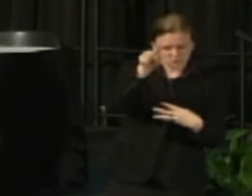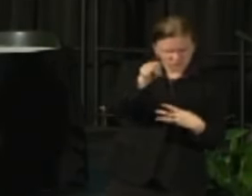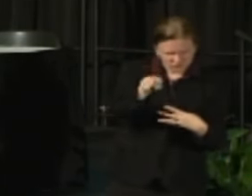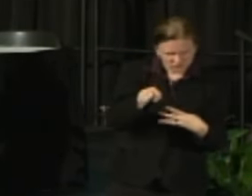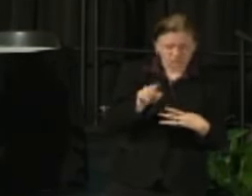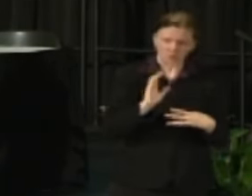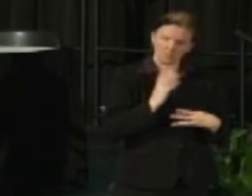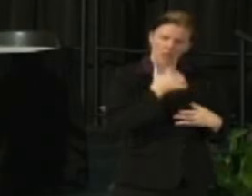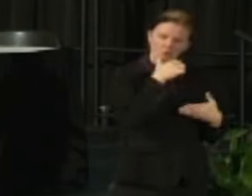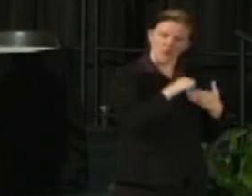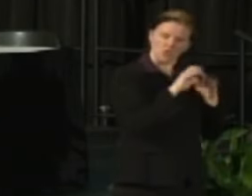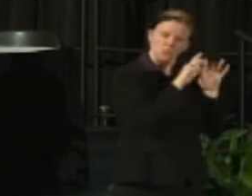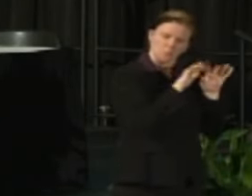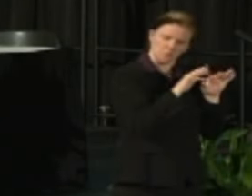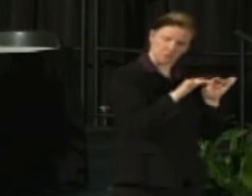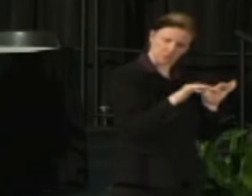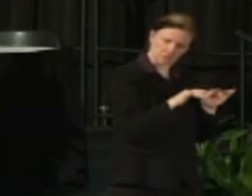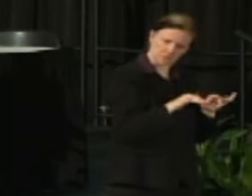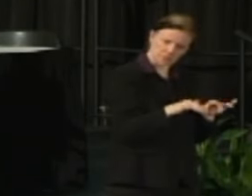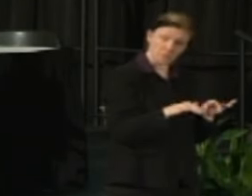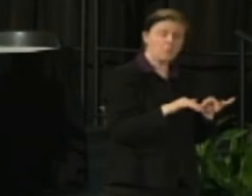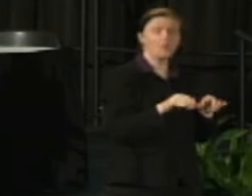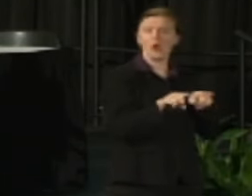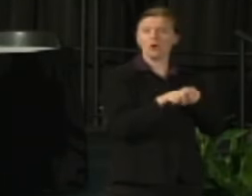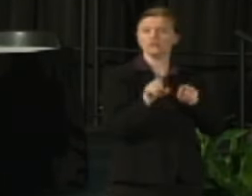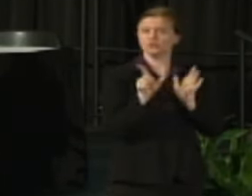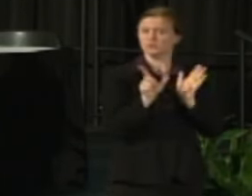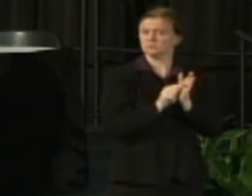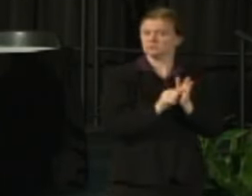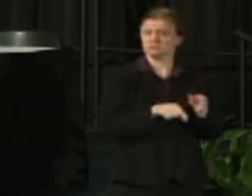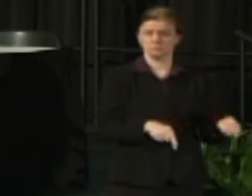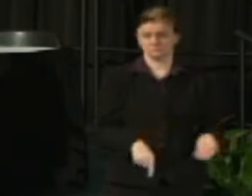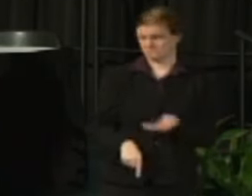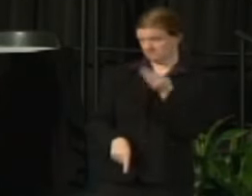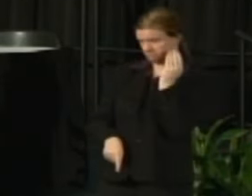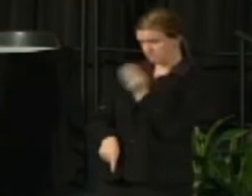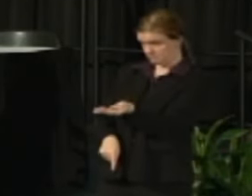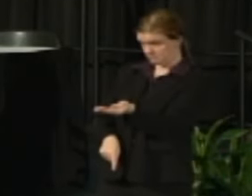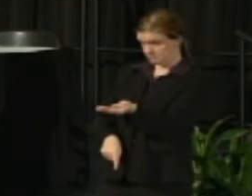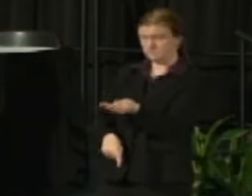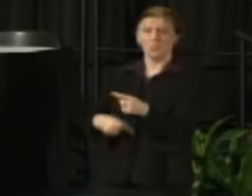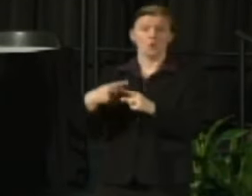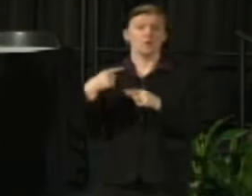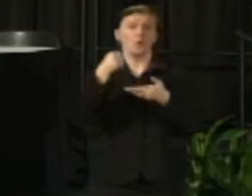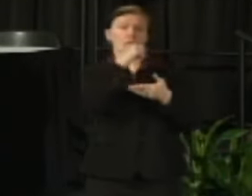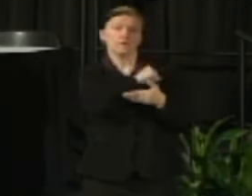that you can download and print and hand to a person who may have questions about what we're doing.